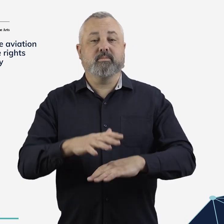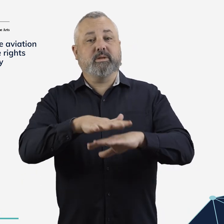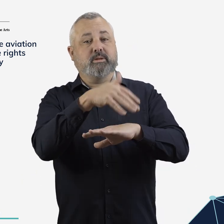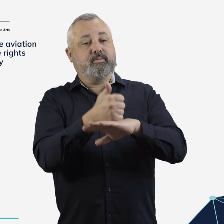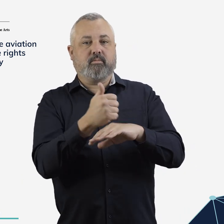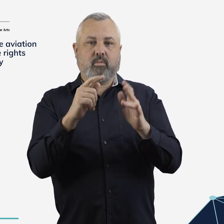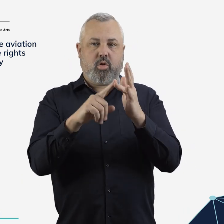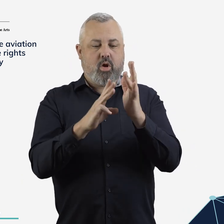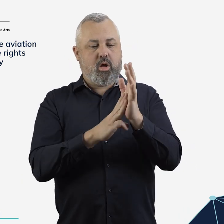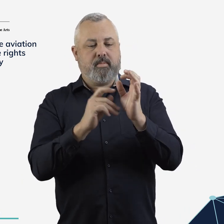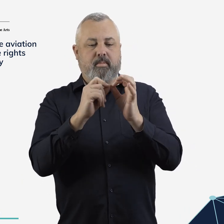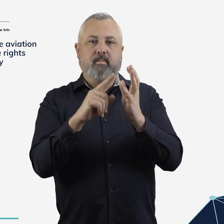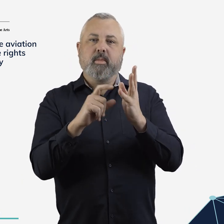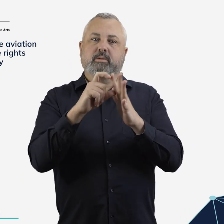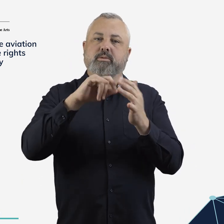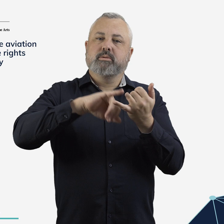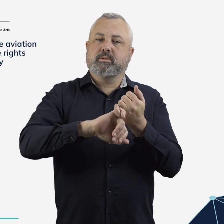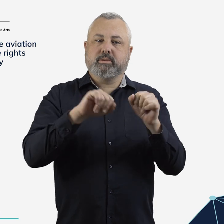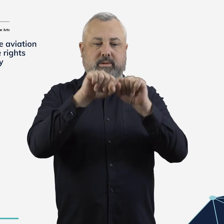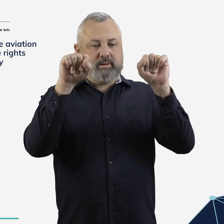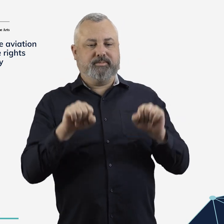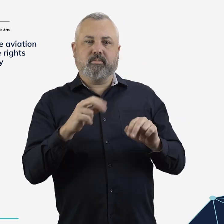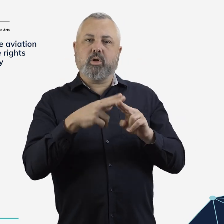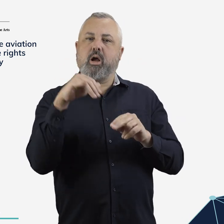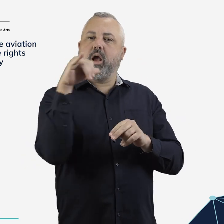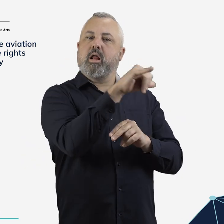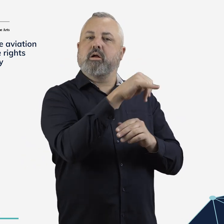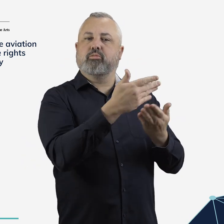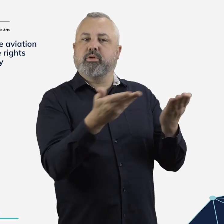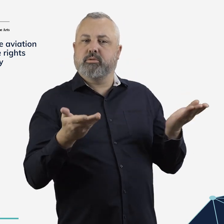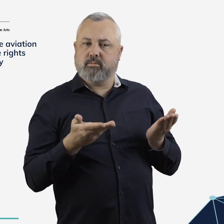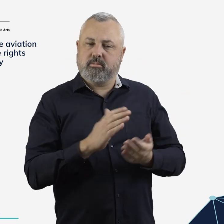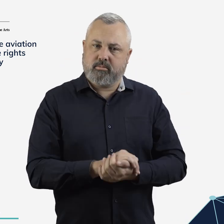Establish an ombuds scheme for the airline industry.